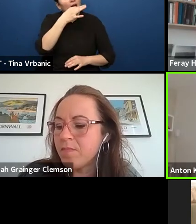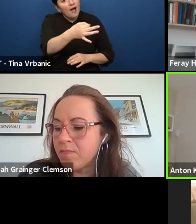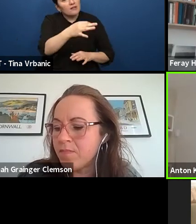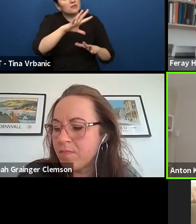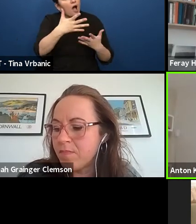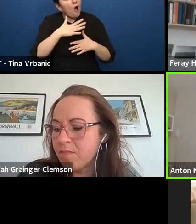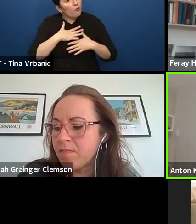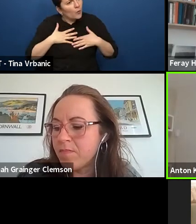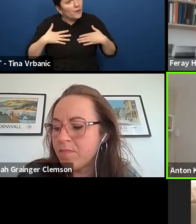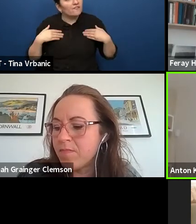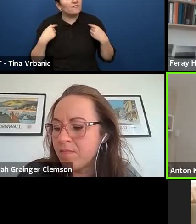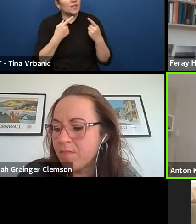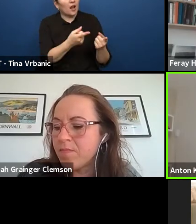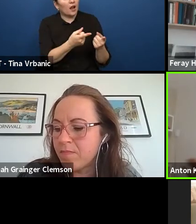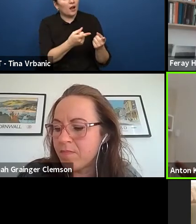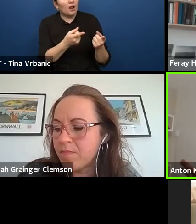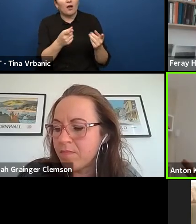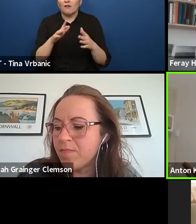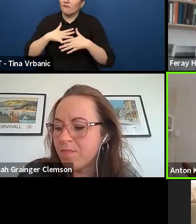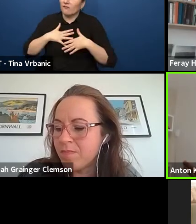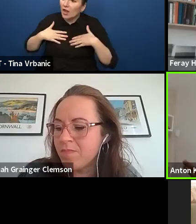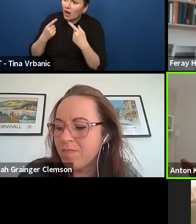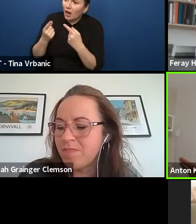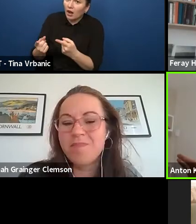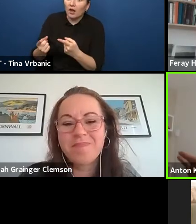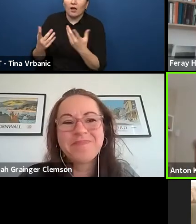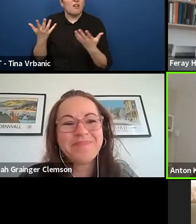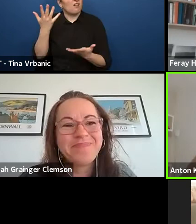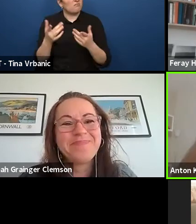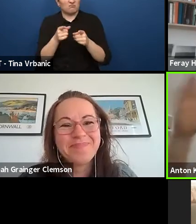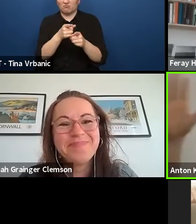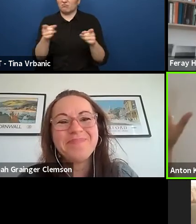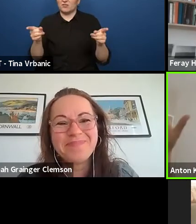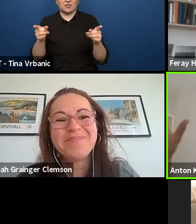because they will say something completely different than you imagined.